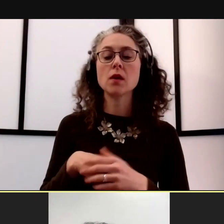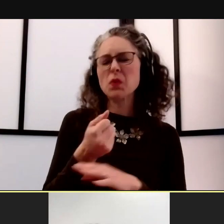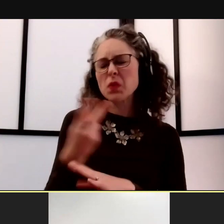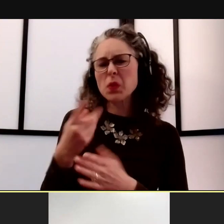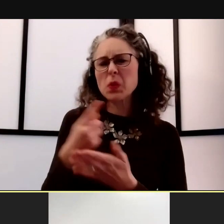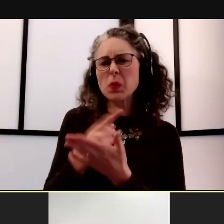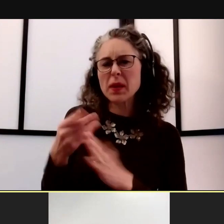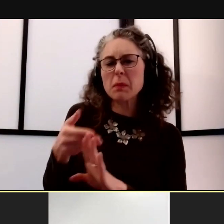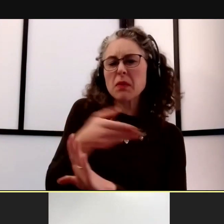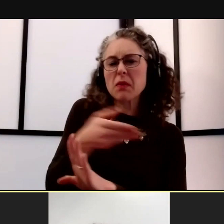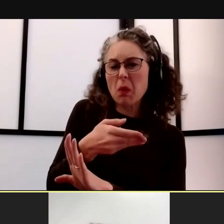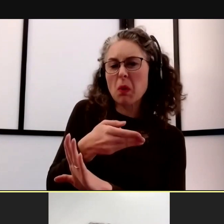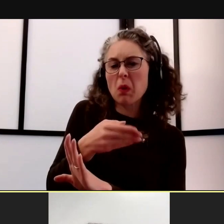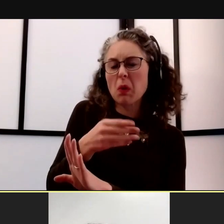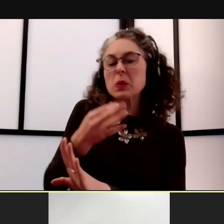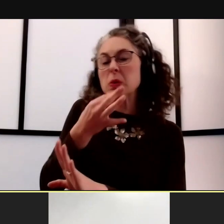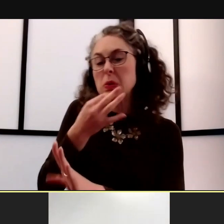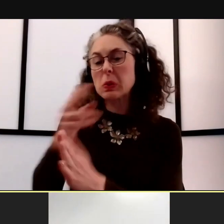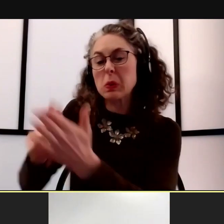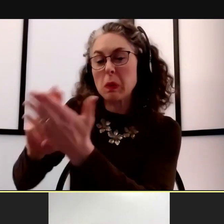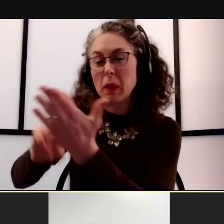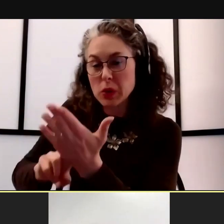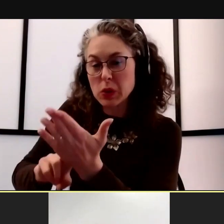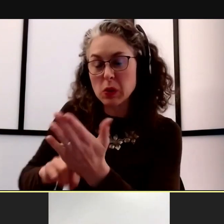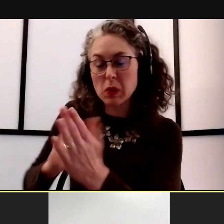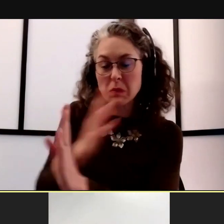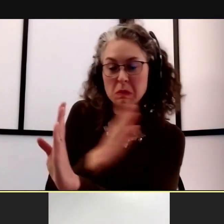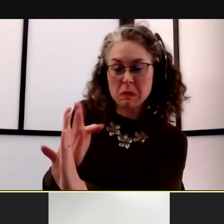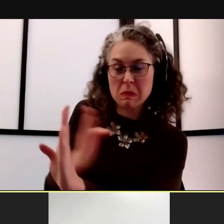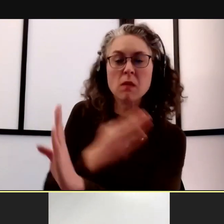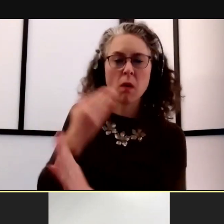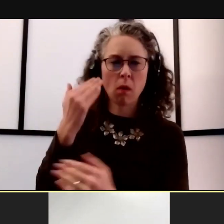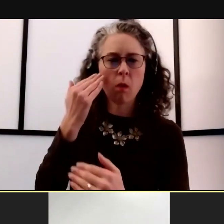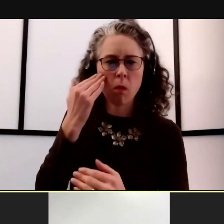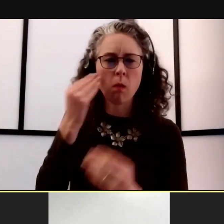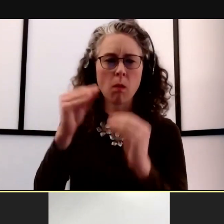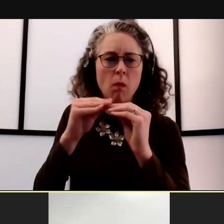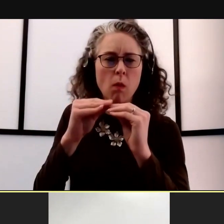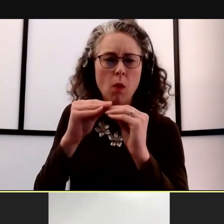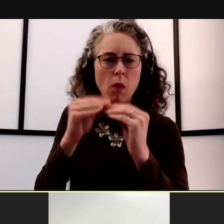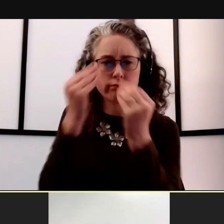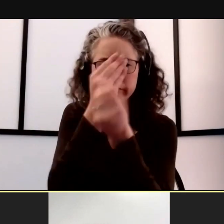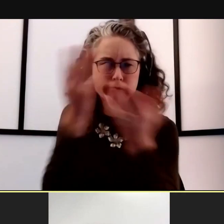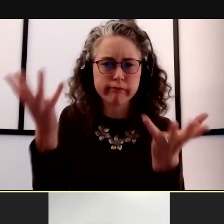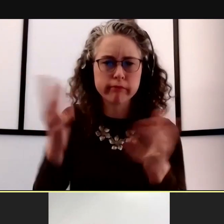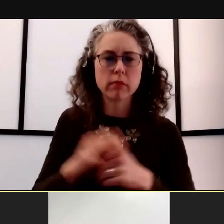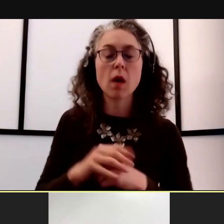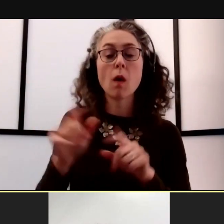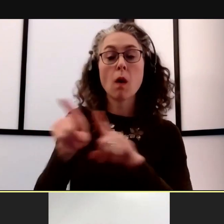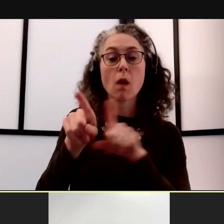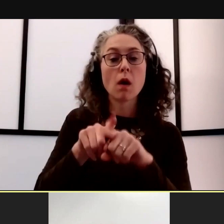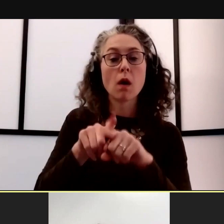and we'll have a lot more information between now and then and we'll also make sure to communicate out with staff